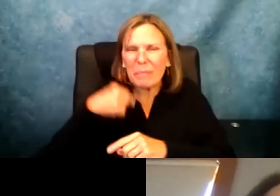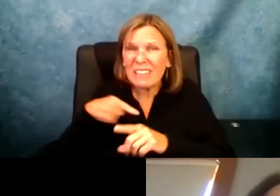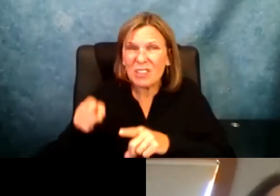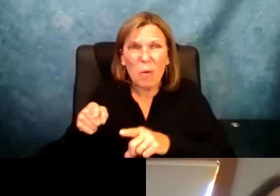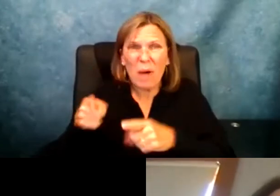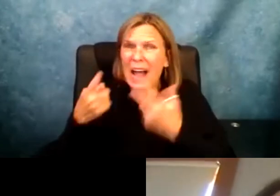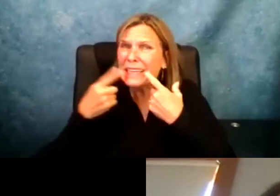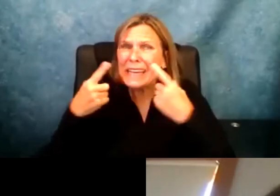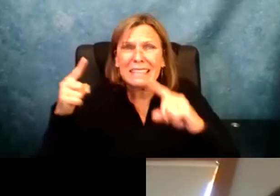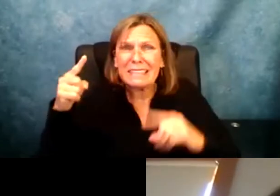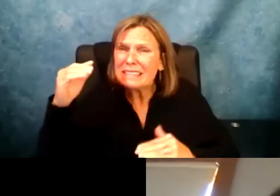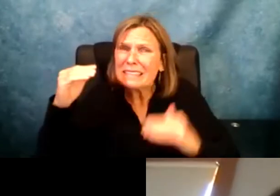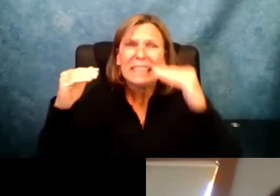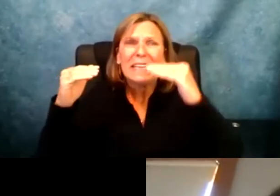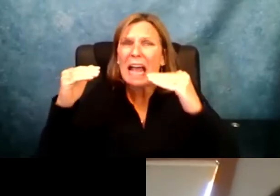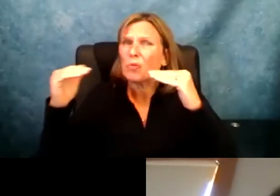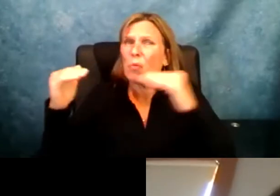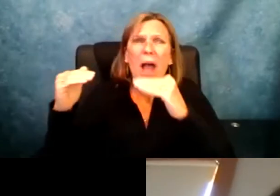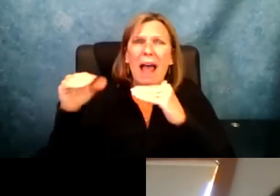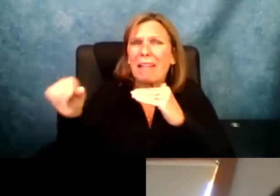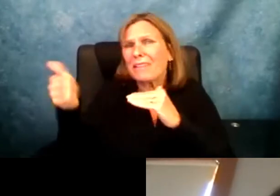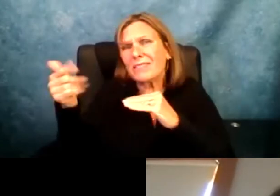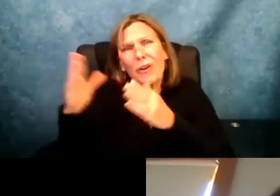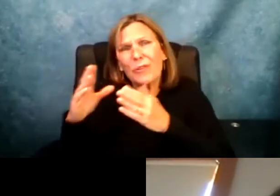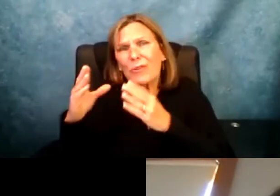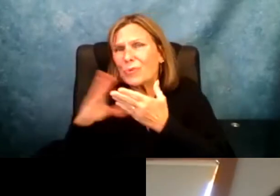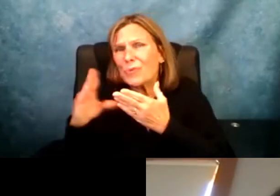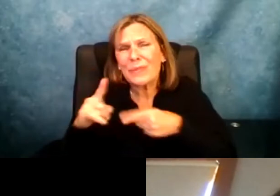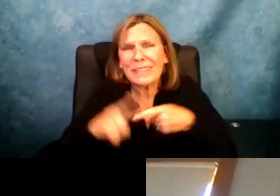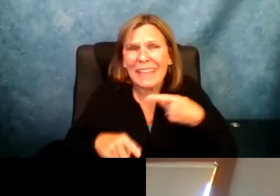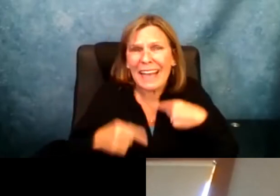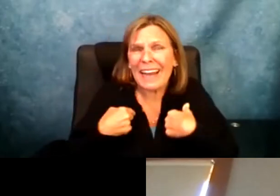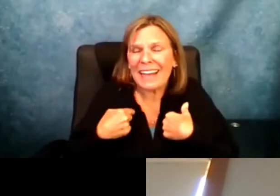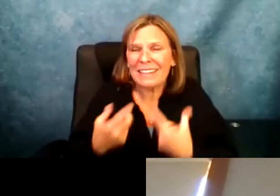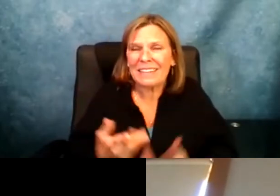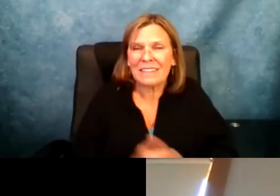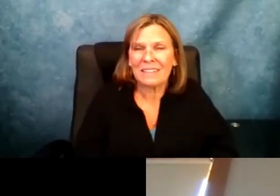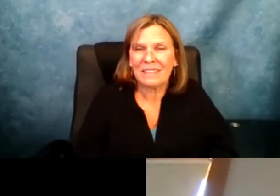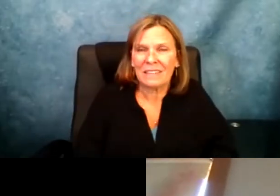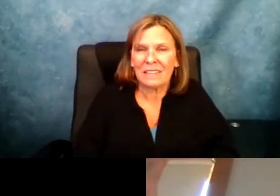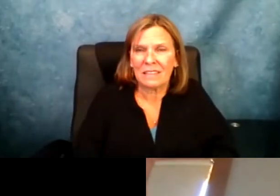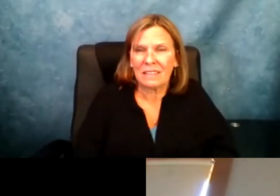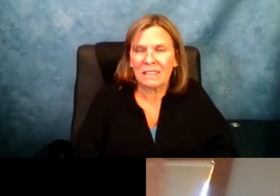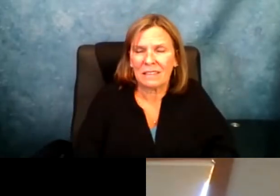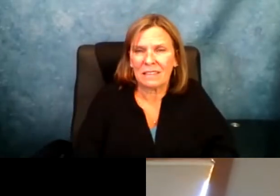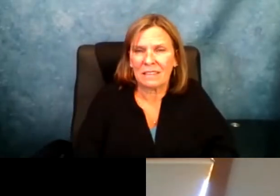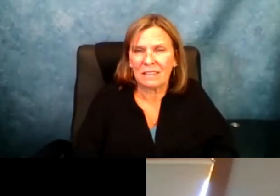having, you know, inaccessible environments where I don't succeed as well as other students